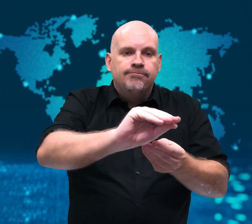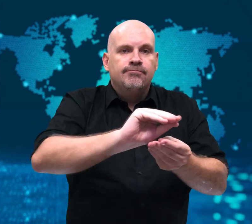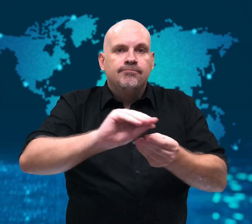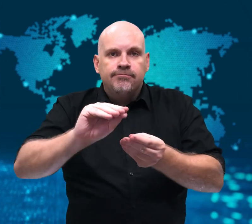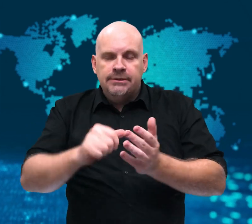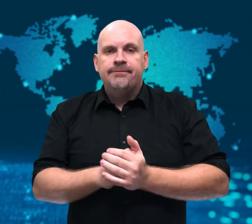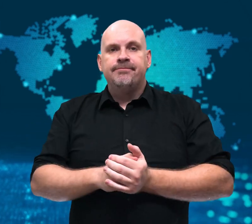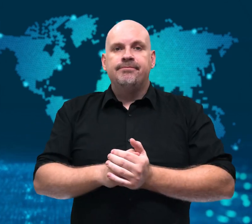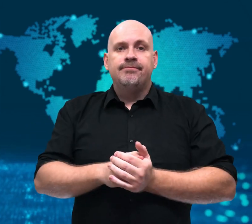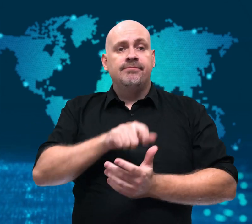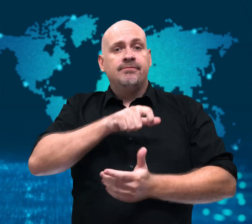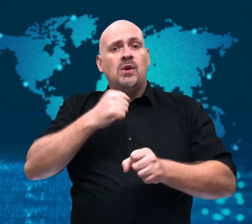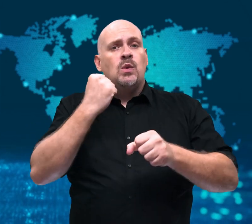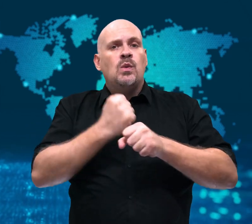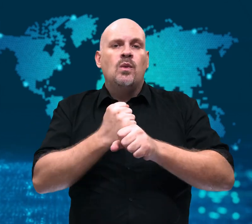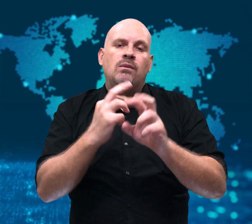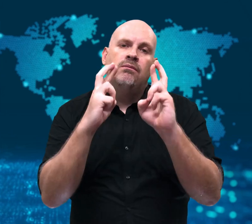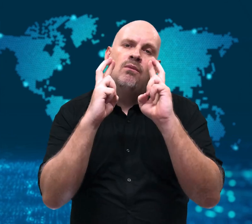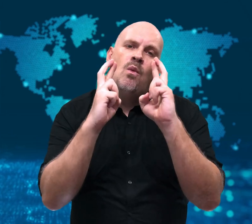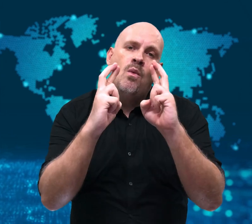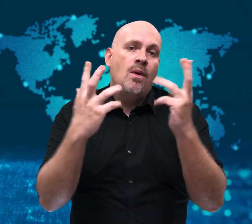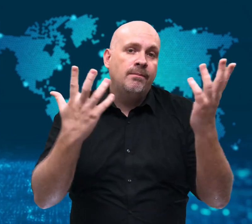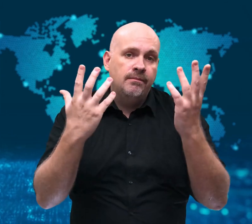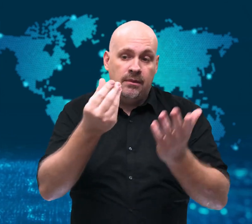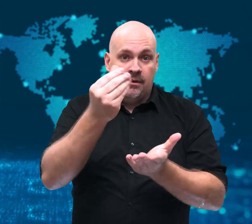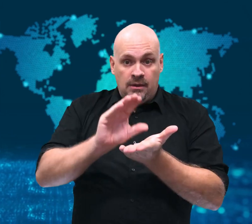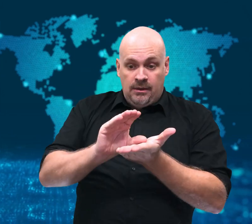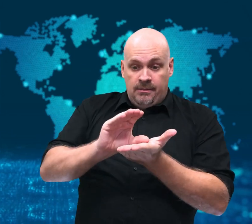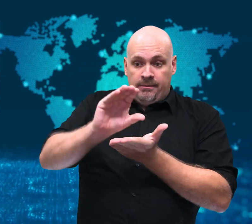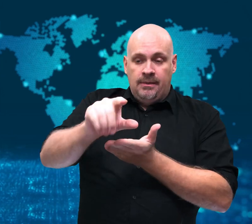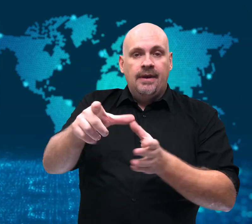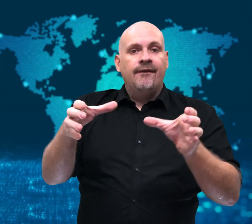compensation funds to locals,